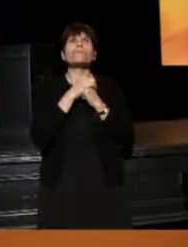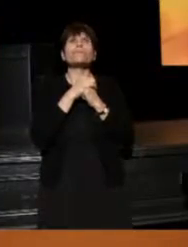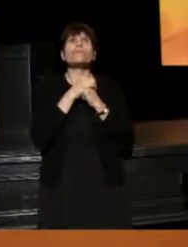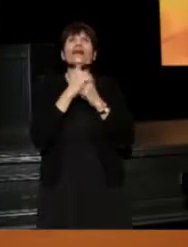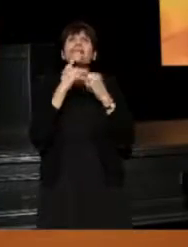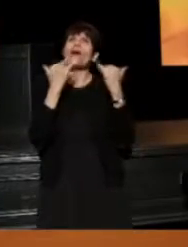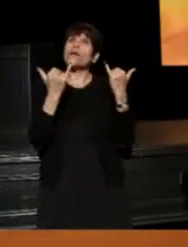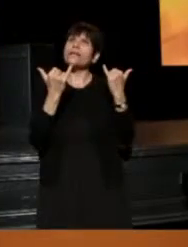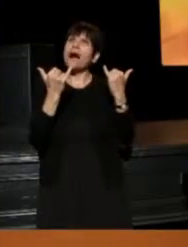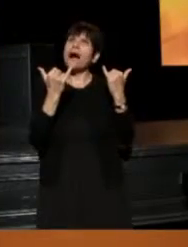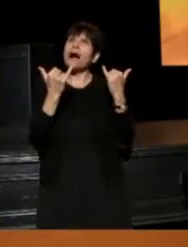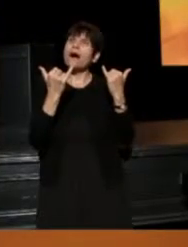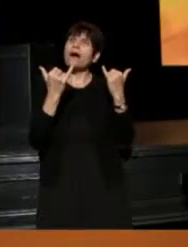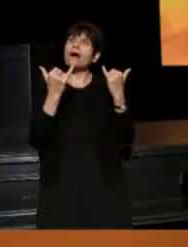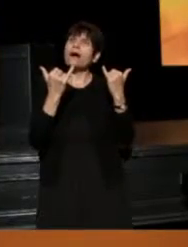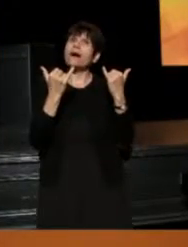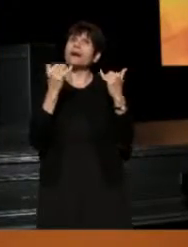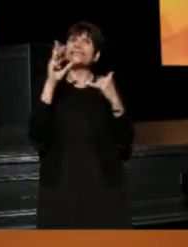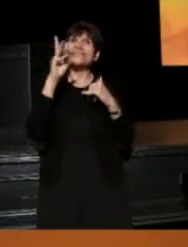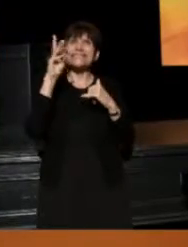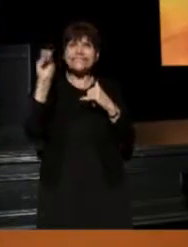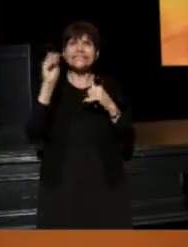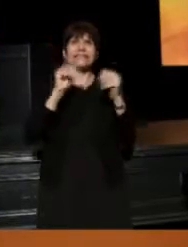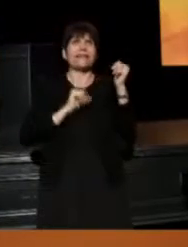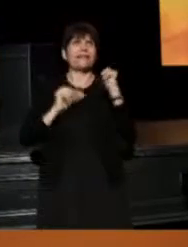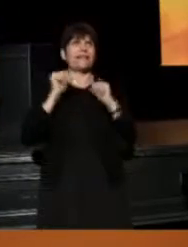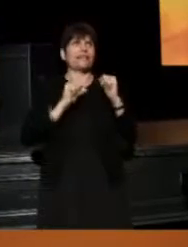60 theaters in Washington, DC.